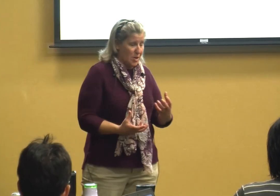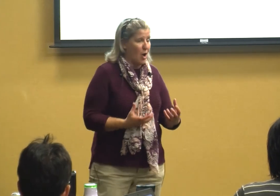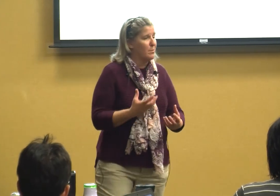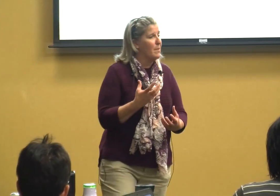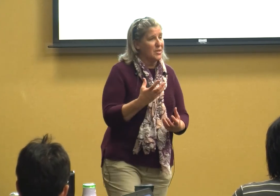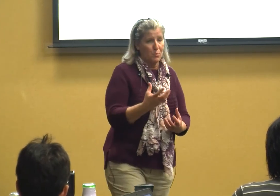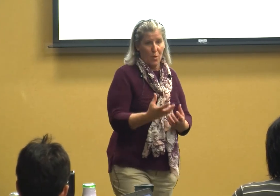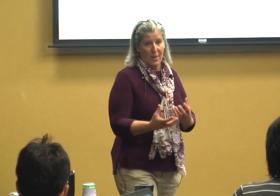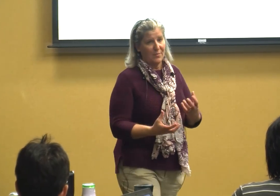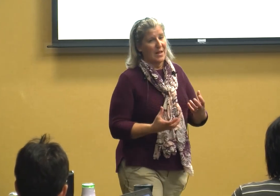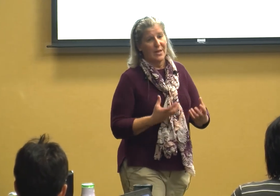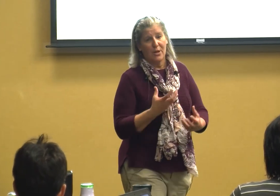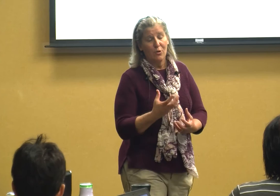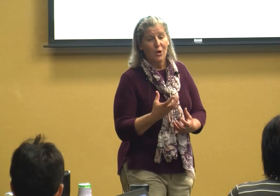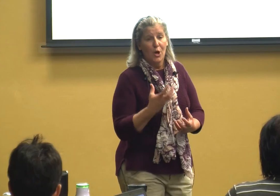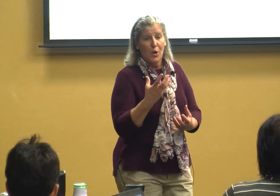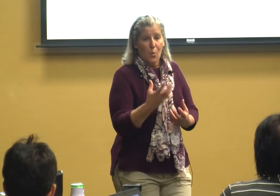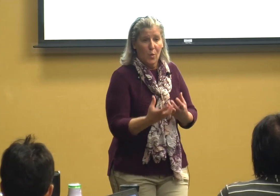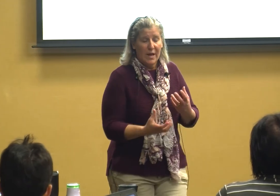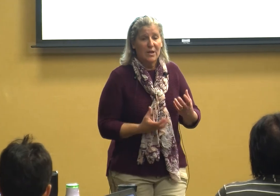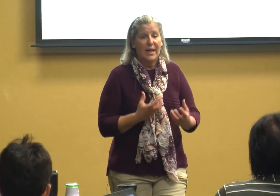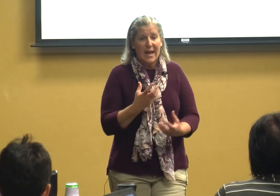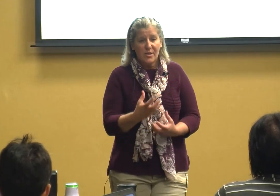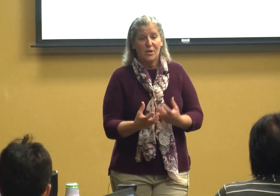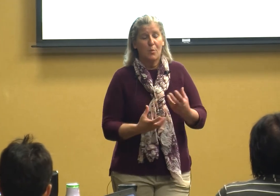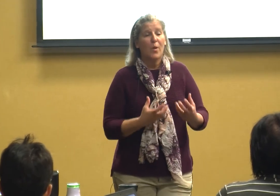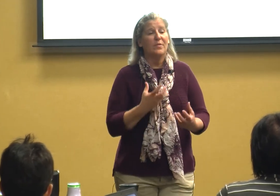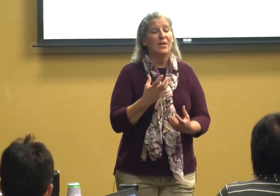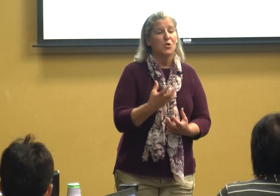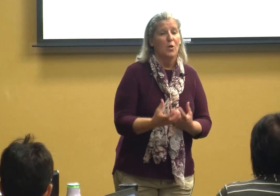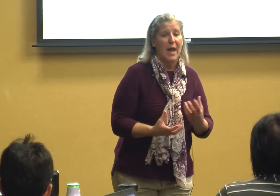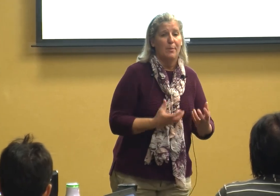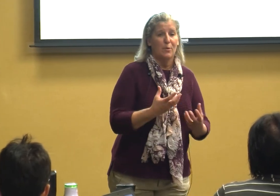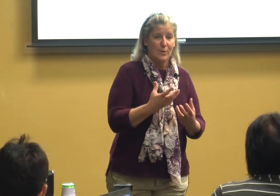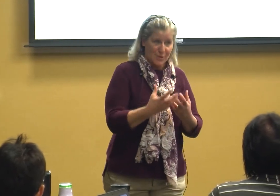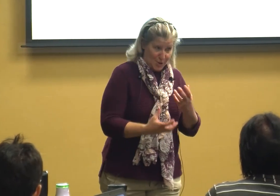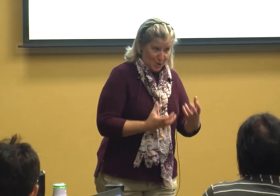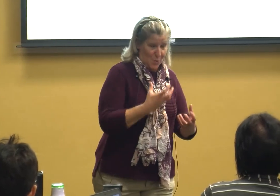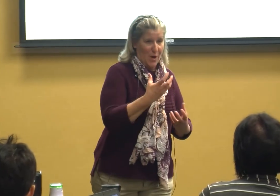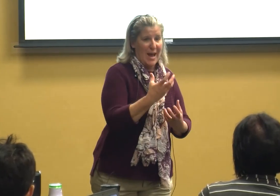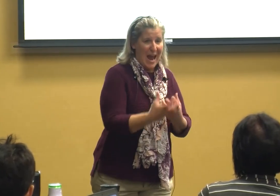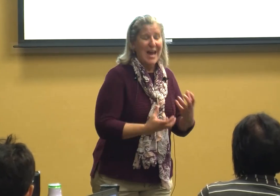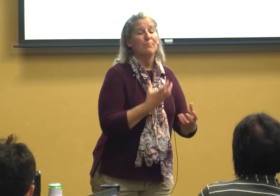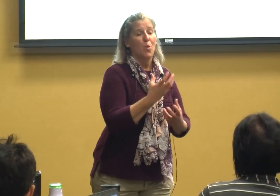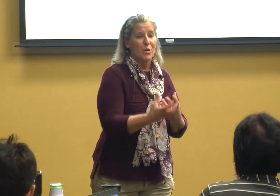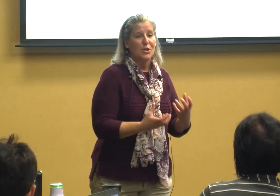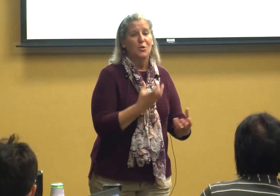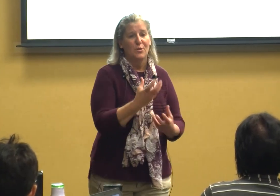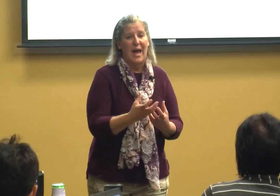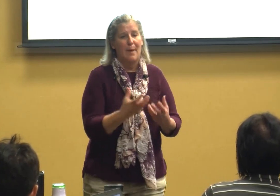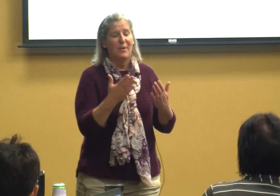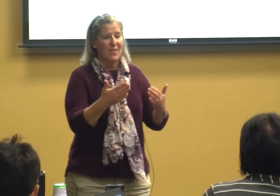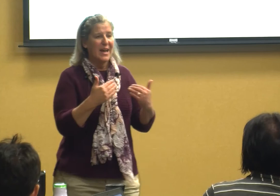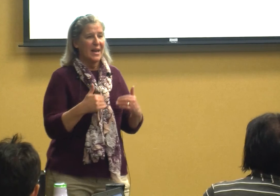talk much more about that later it'll get to the point that you'll able to add more to that but got